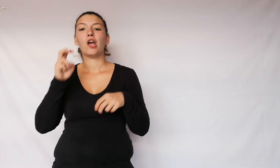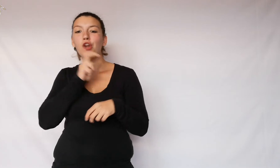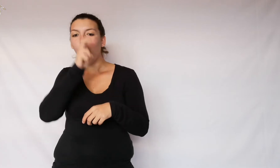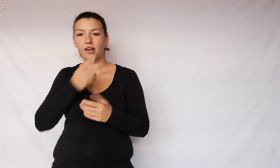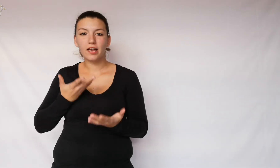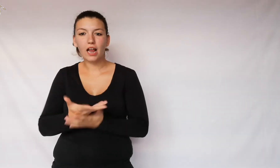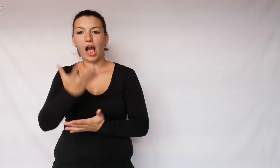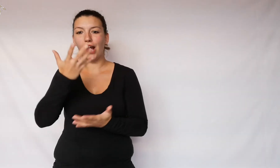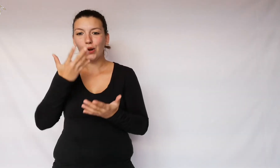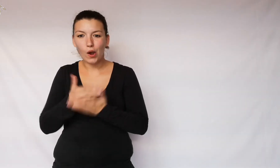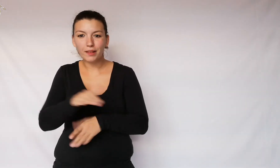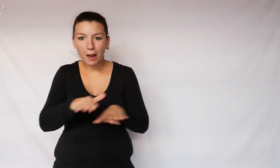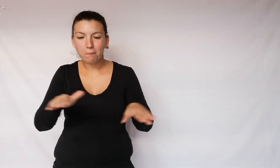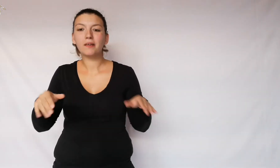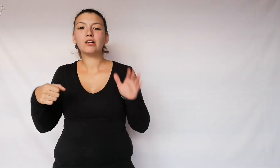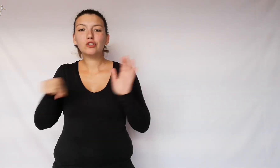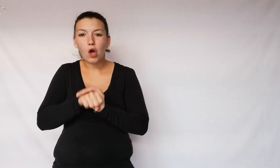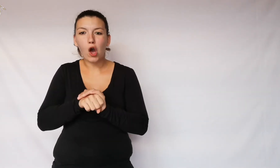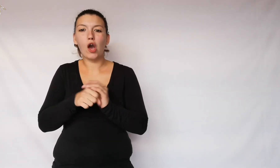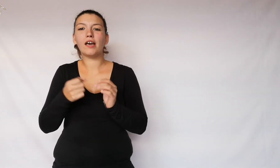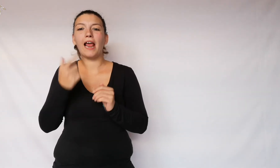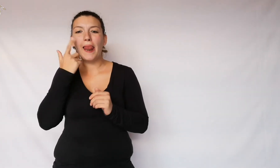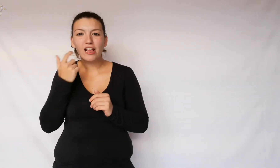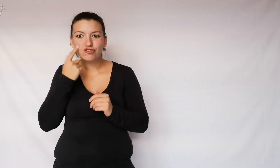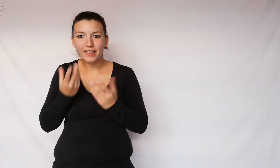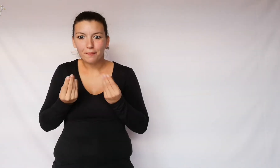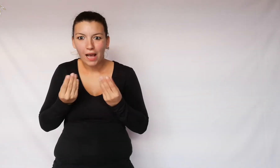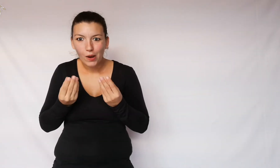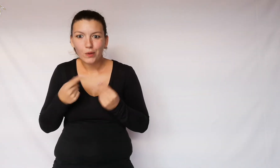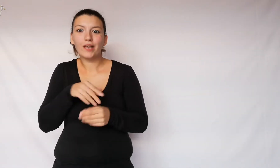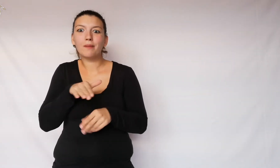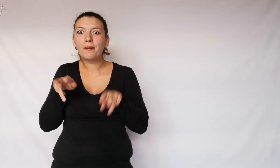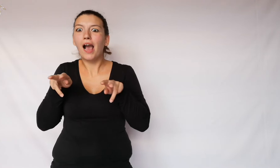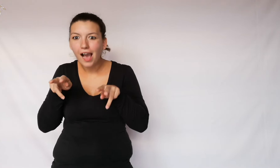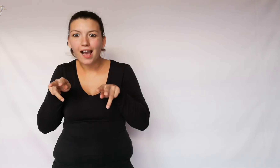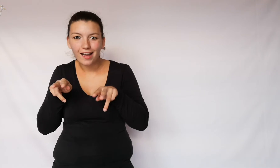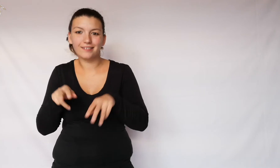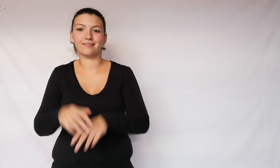to listen to scary stories and legends told by our grandparents.